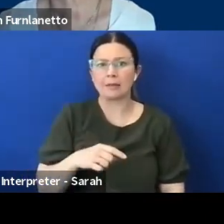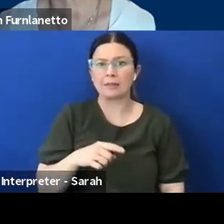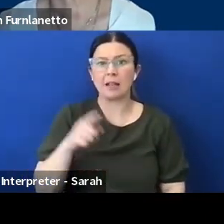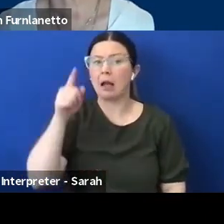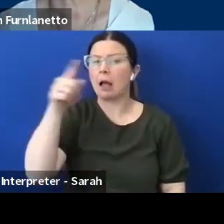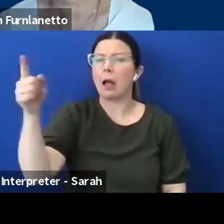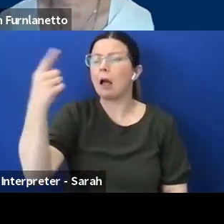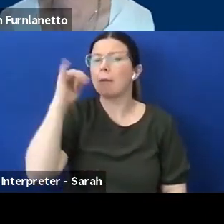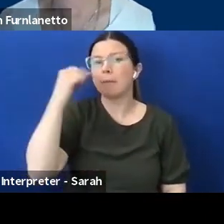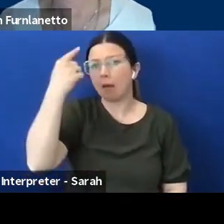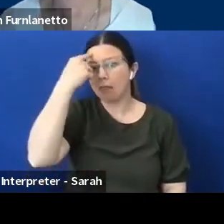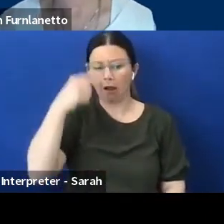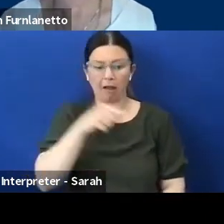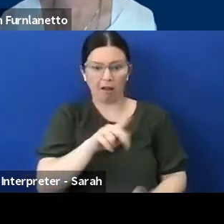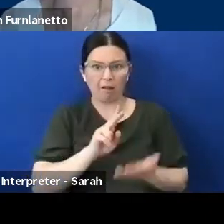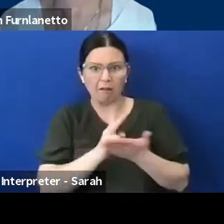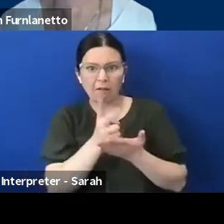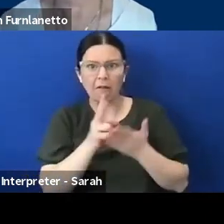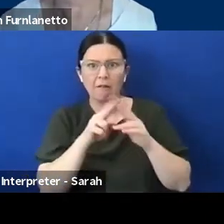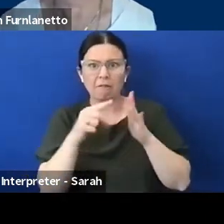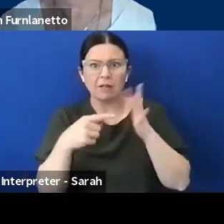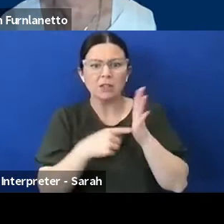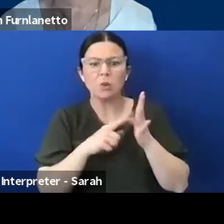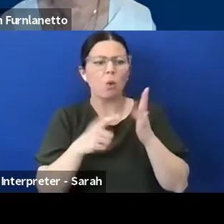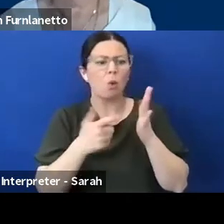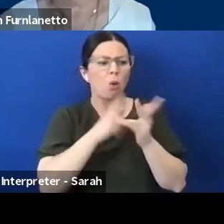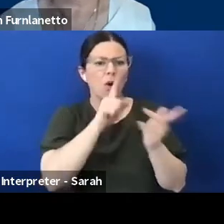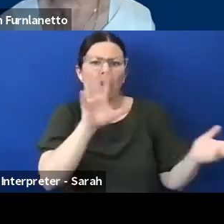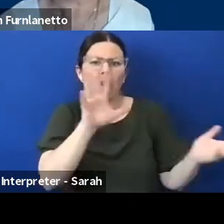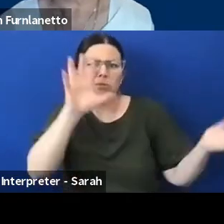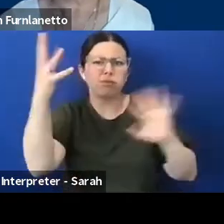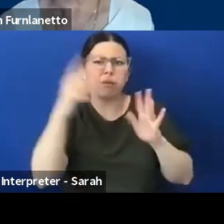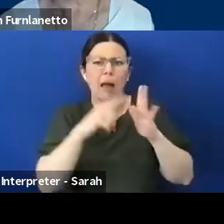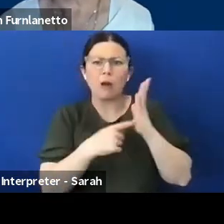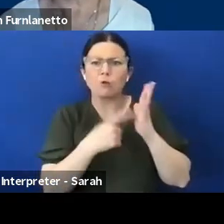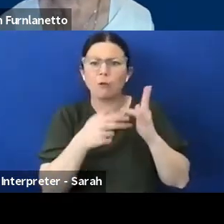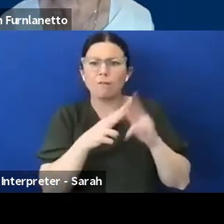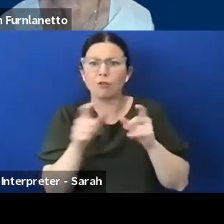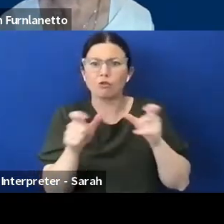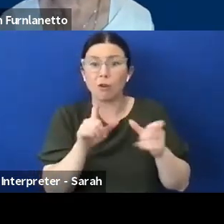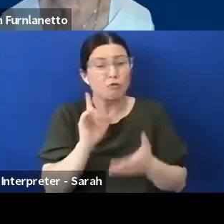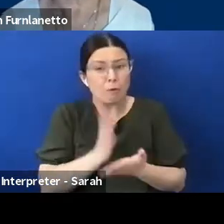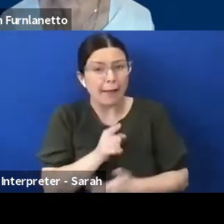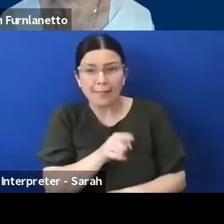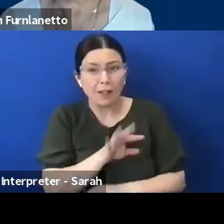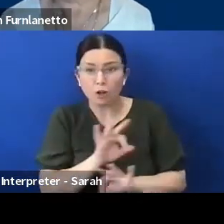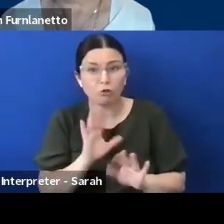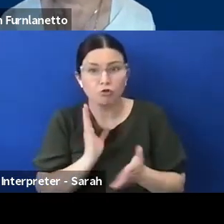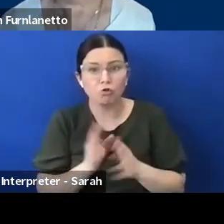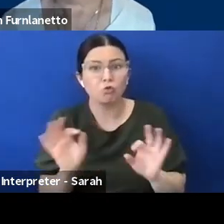being completely out of control. None of which is true, all that's happening is that individual is